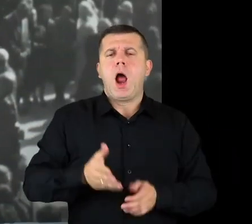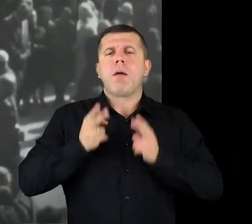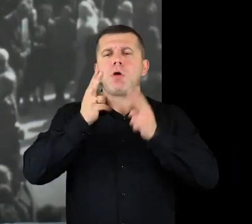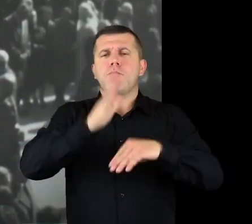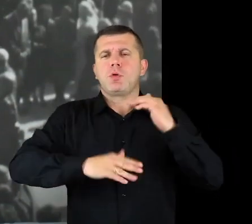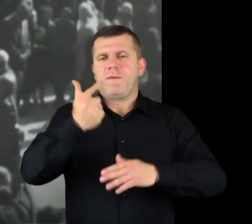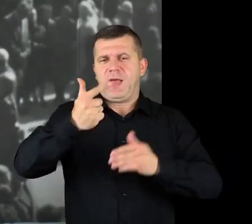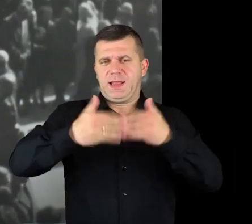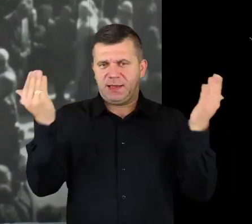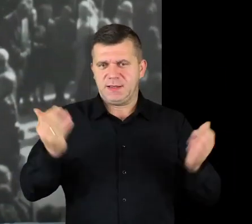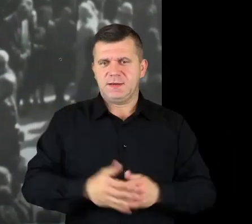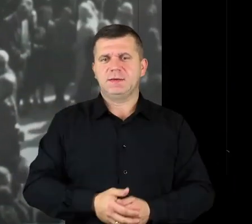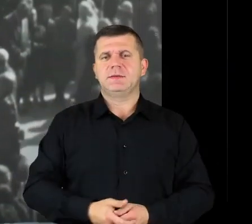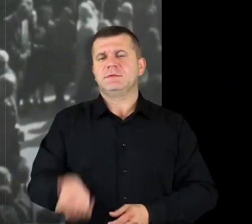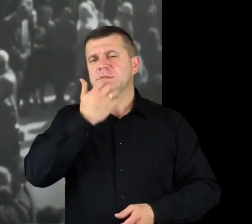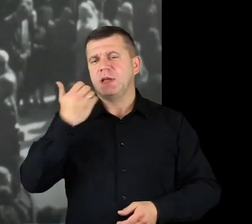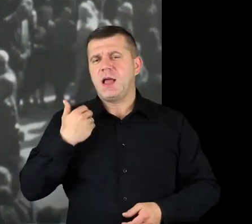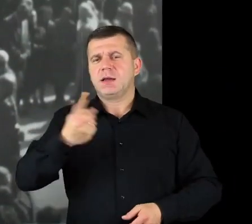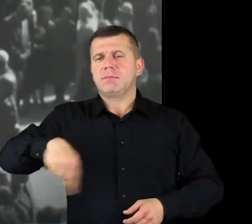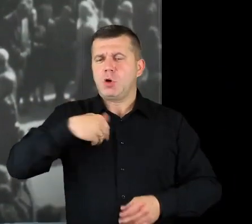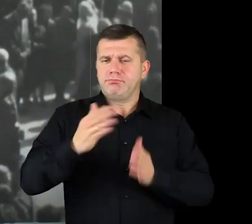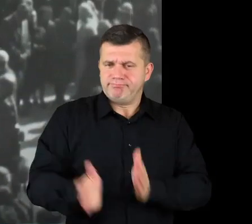Of course, they had some elements prepared beforehand.